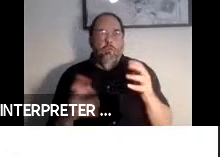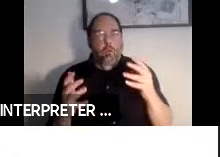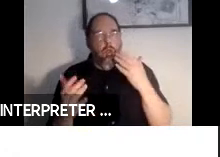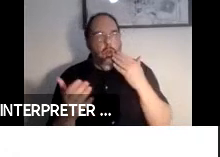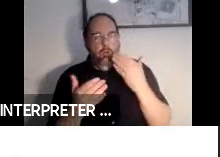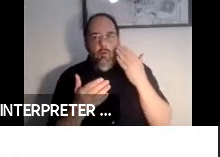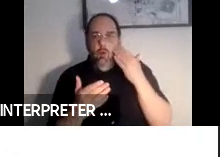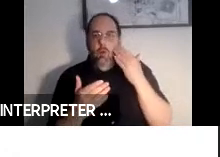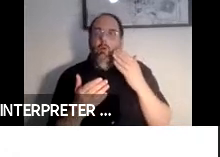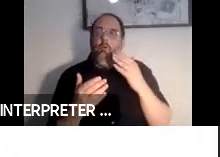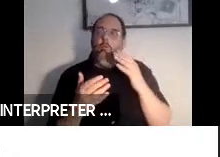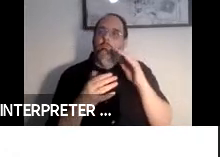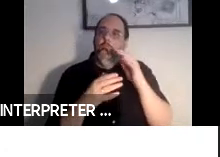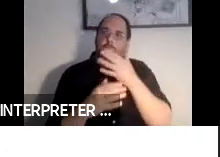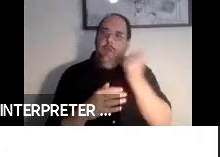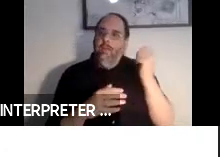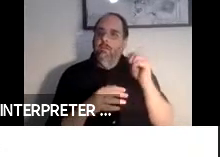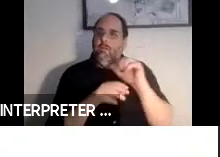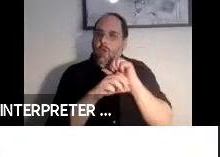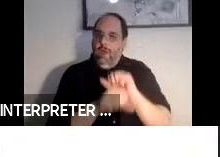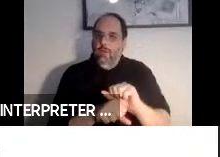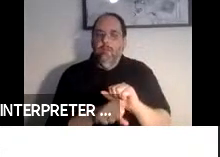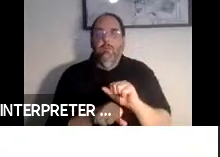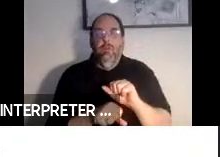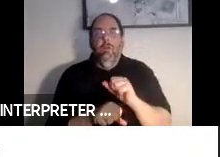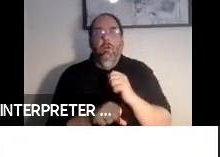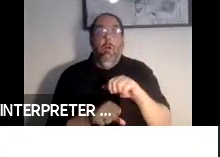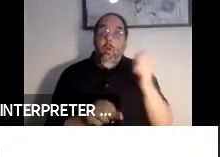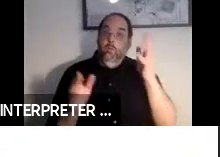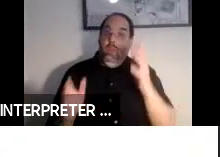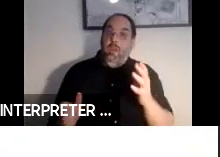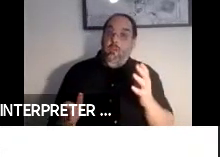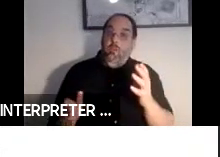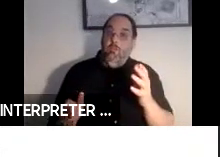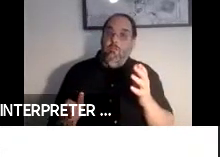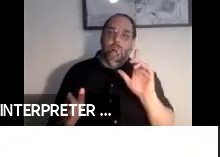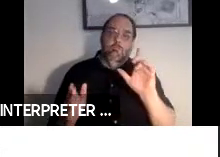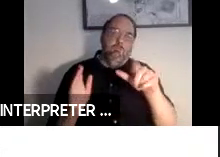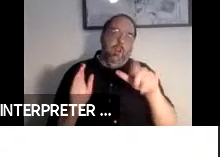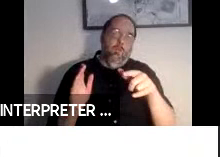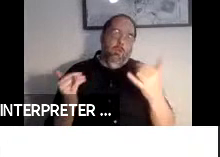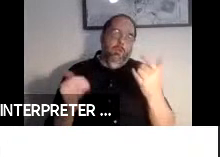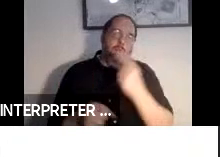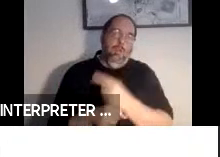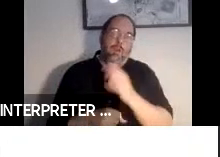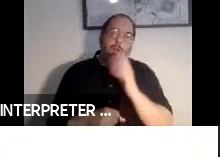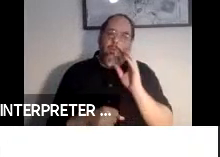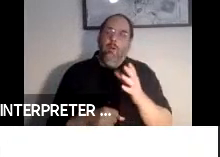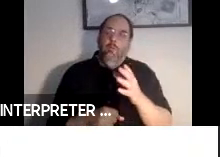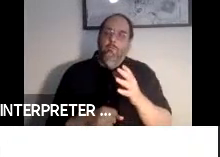practices, best practices. We have other speakers in this series today that are experts in this.